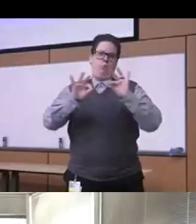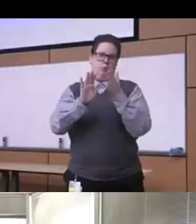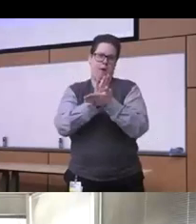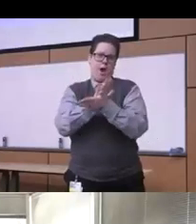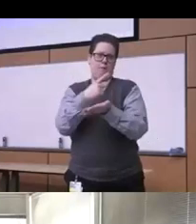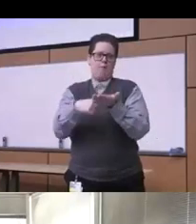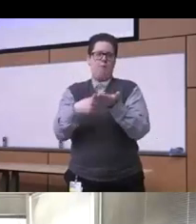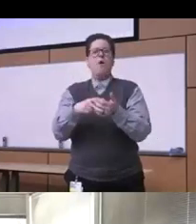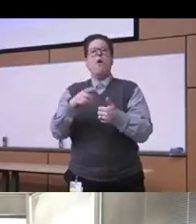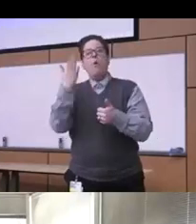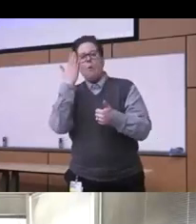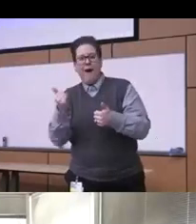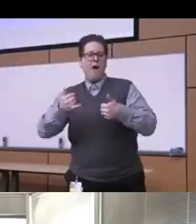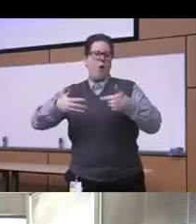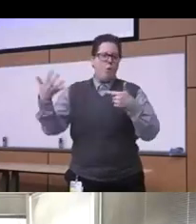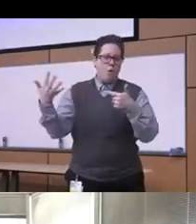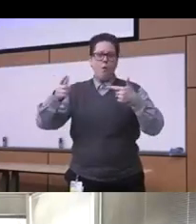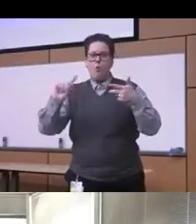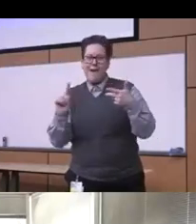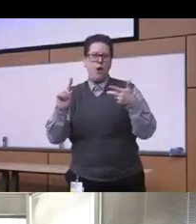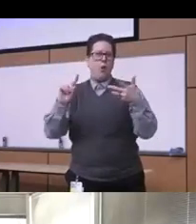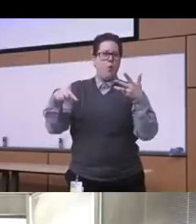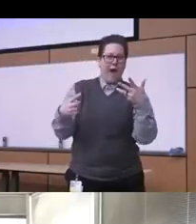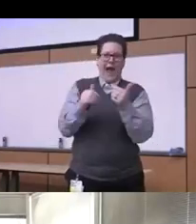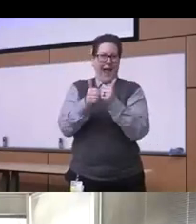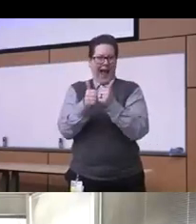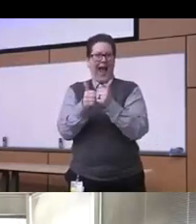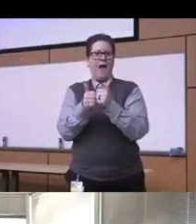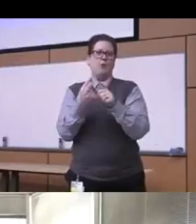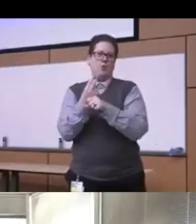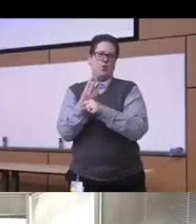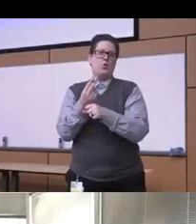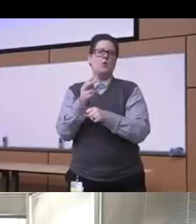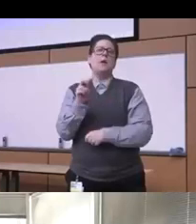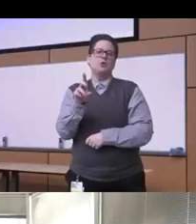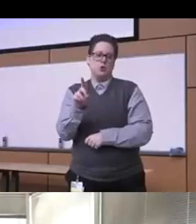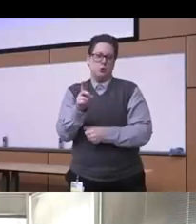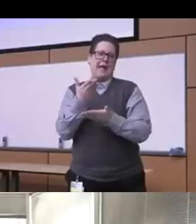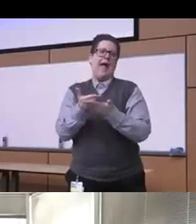when and how of substance use evidence-based treatment so there is a cultural adaptation to